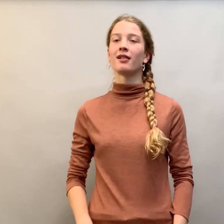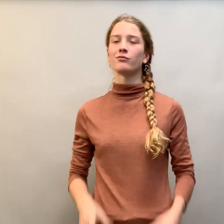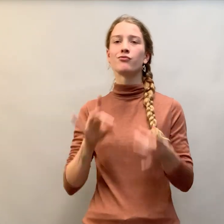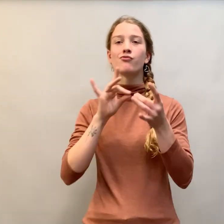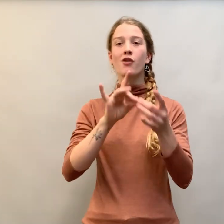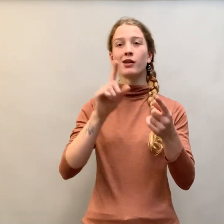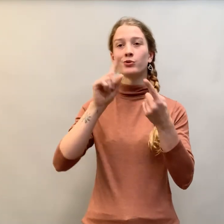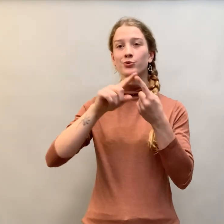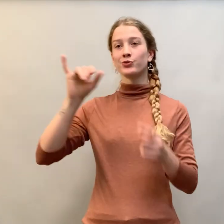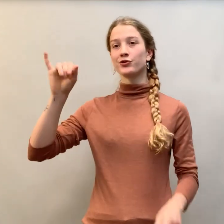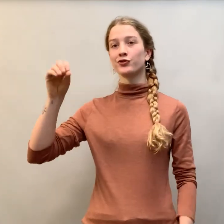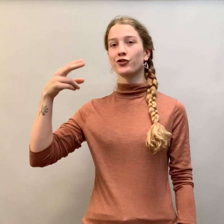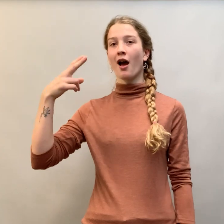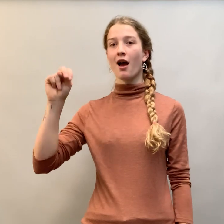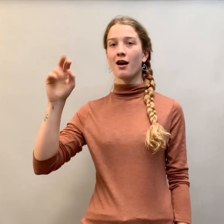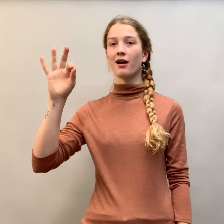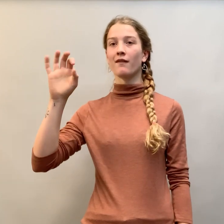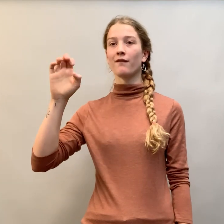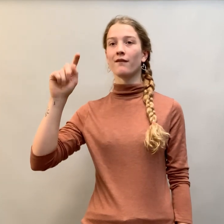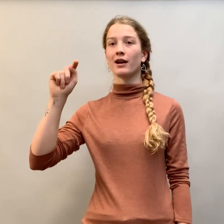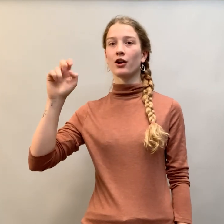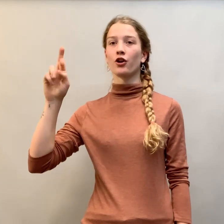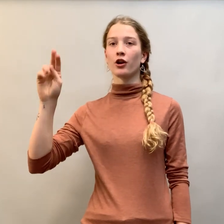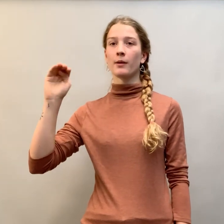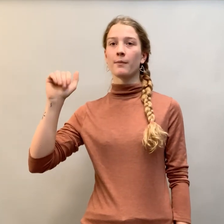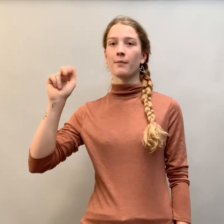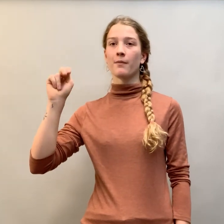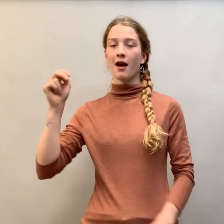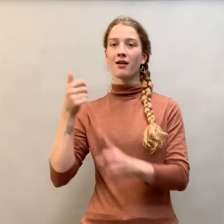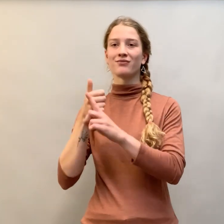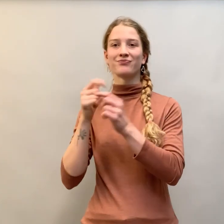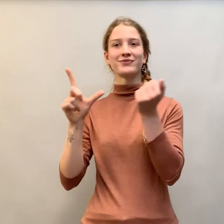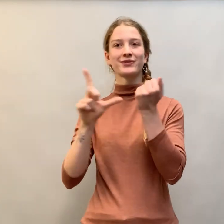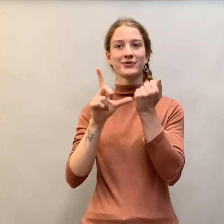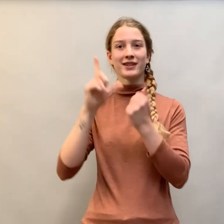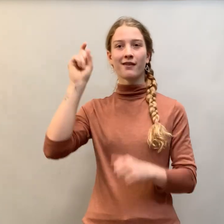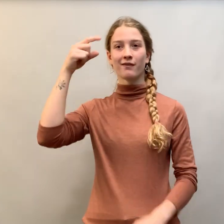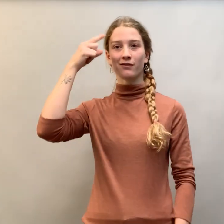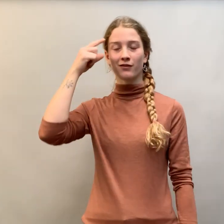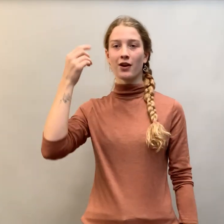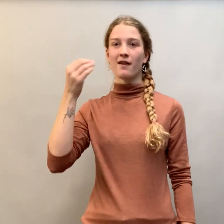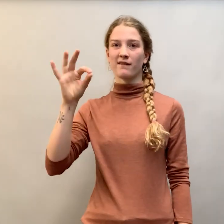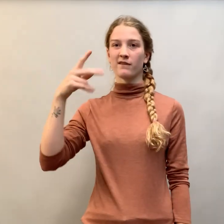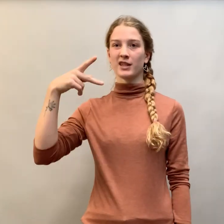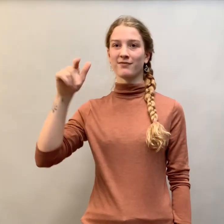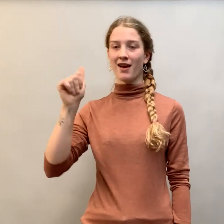This was related to John Fetterman, lieutenant governor of Pennsylvania